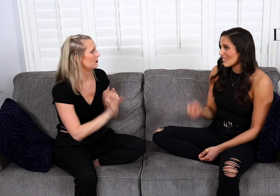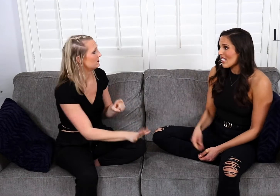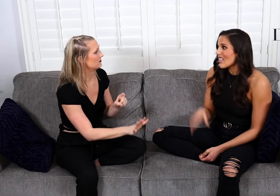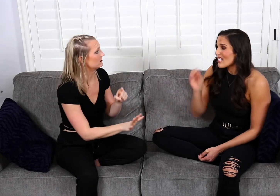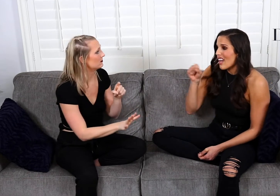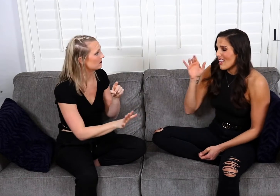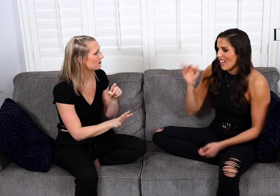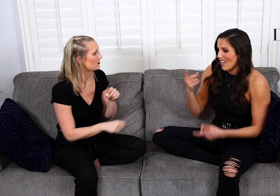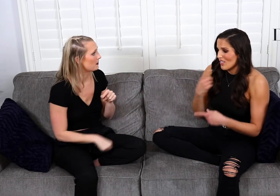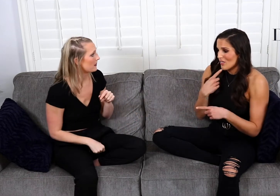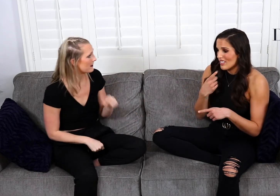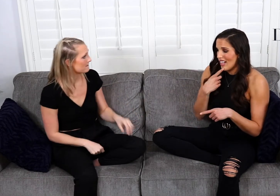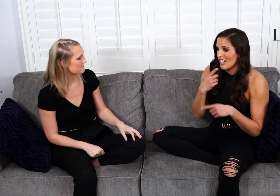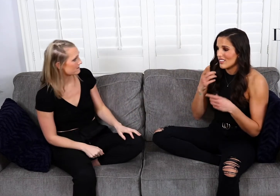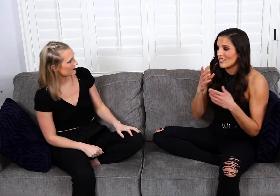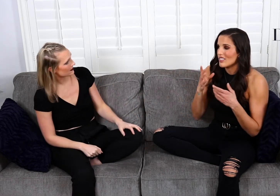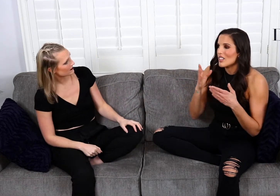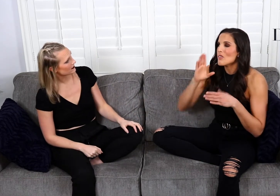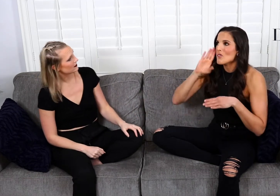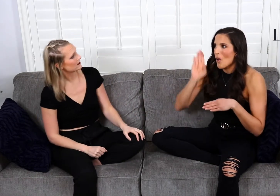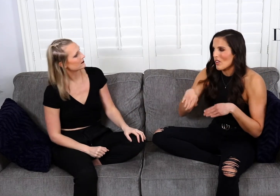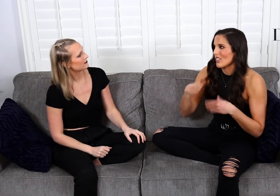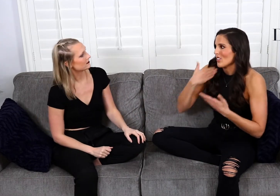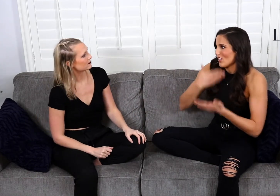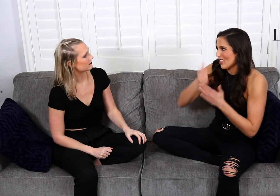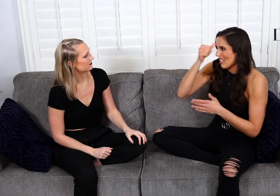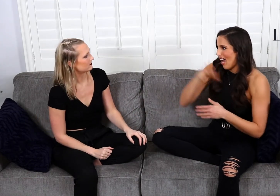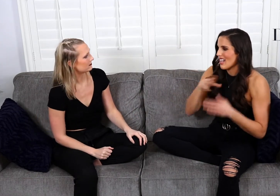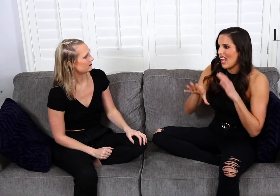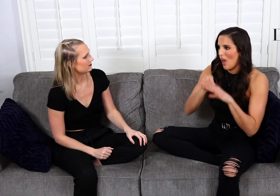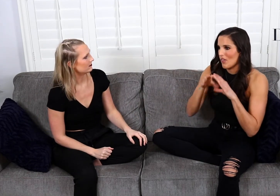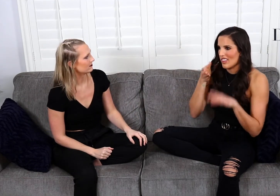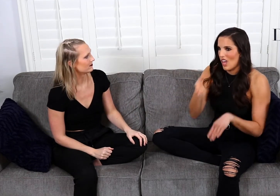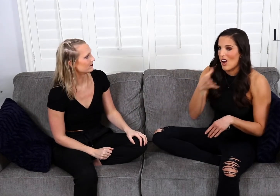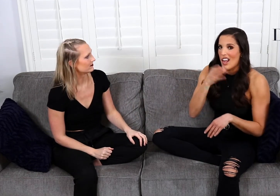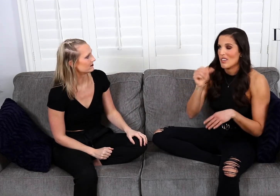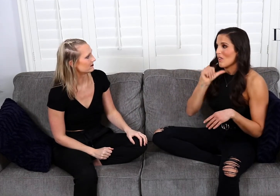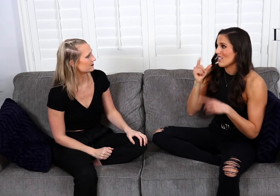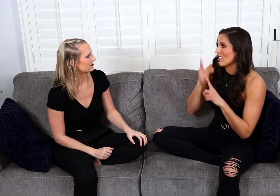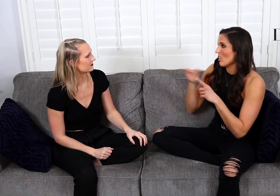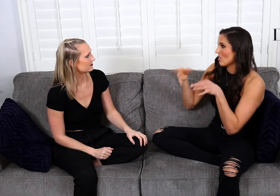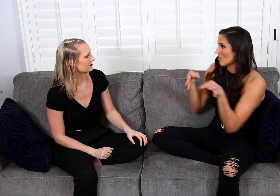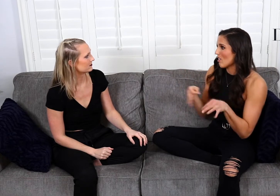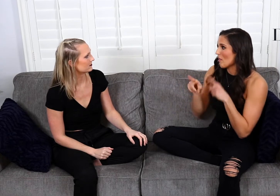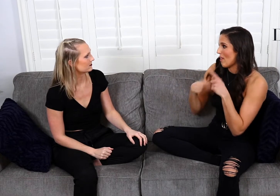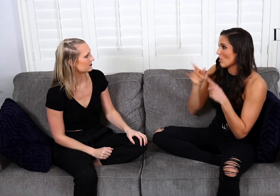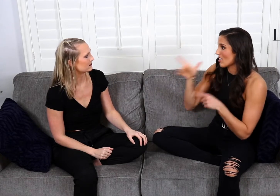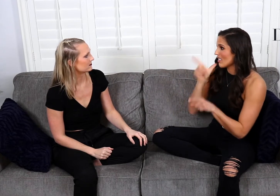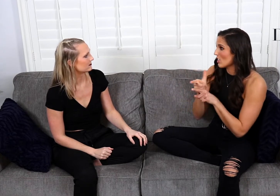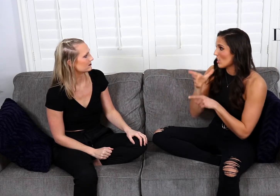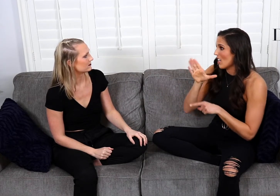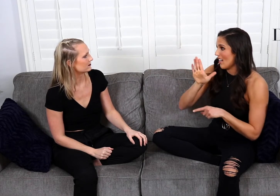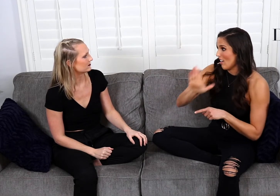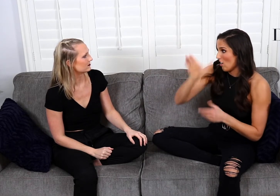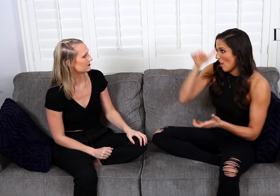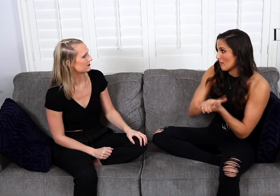Yeah, and just like you said we know that there's good guys out there and it wasn't until you talked about your sister